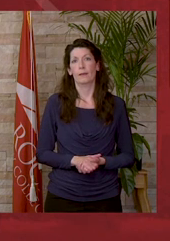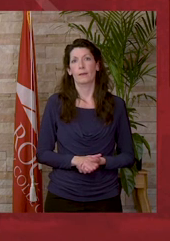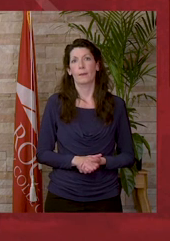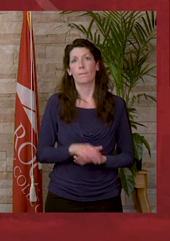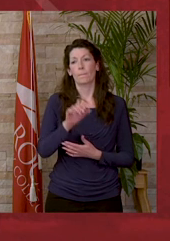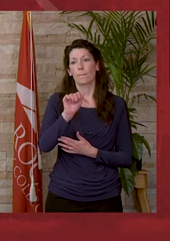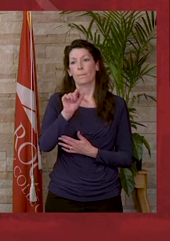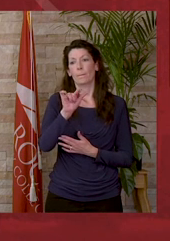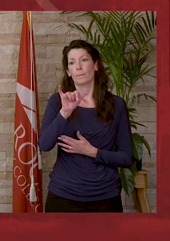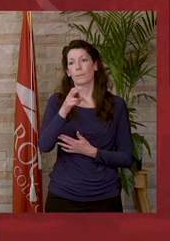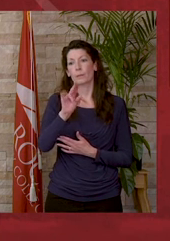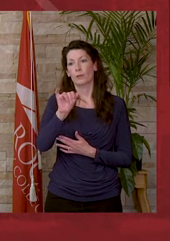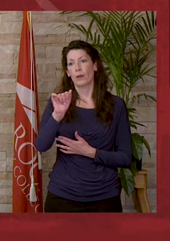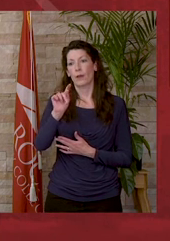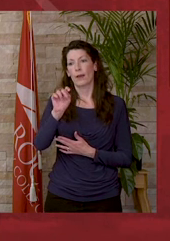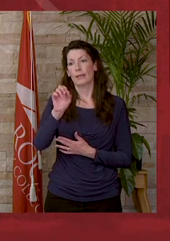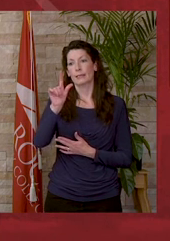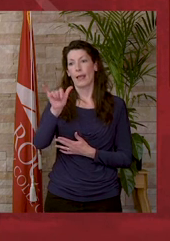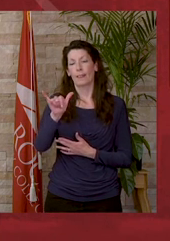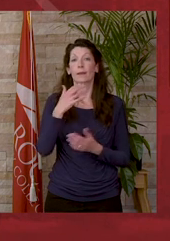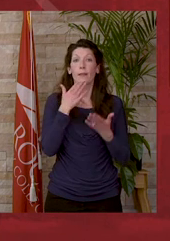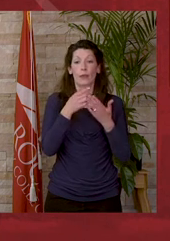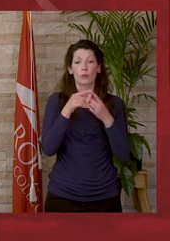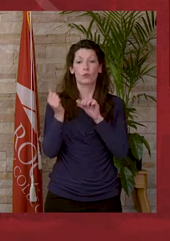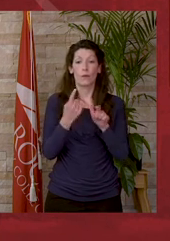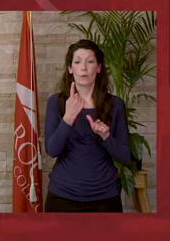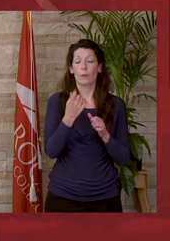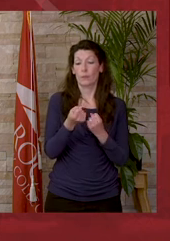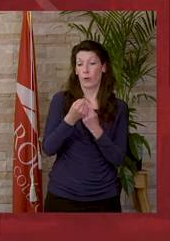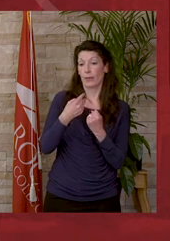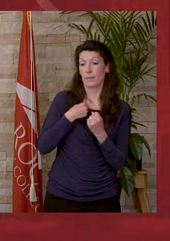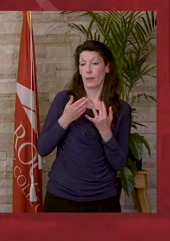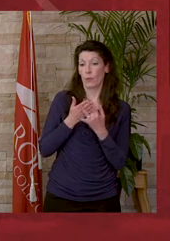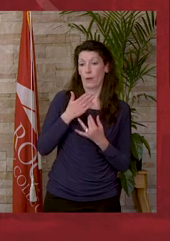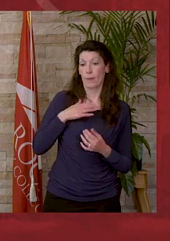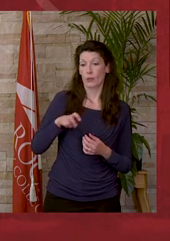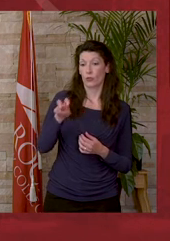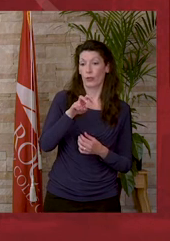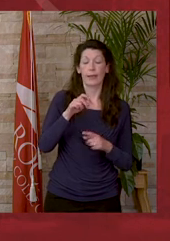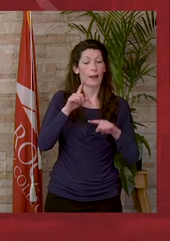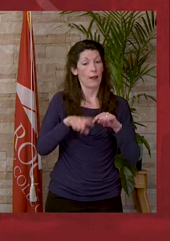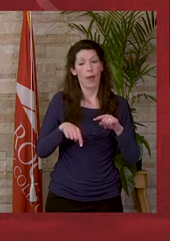Alicia Tally: Thank you to everyone who has supported me throughout this journey. I couldn't have done it without you.